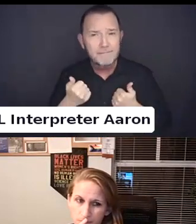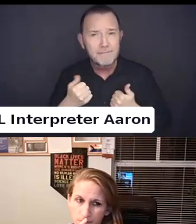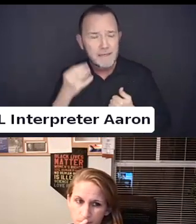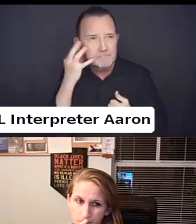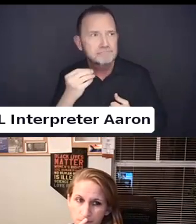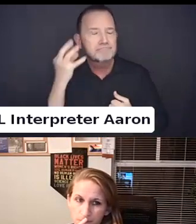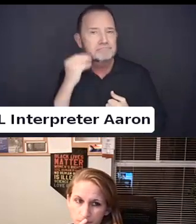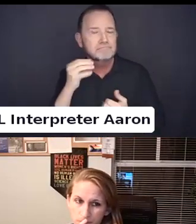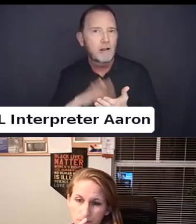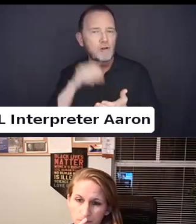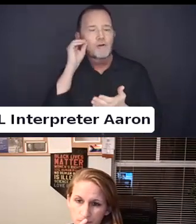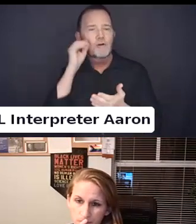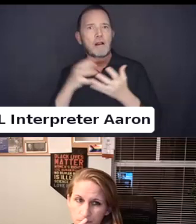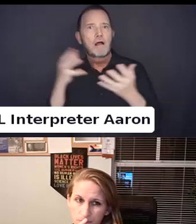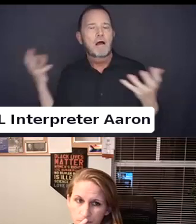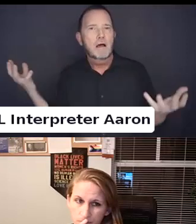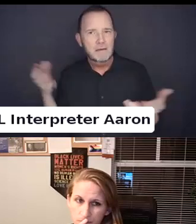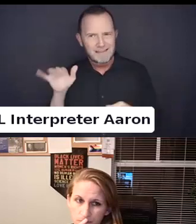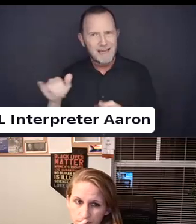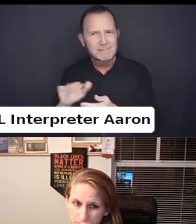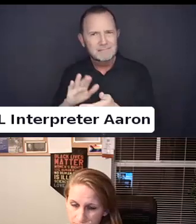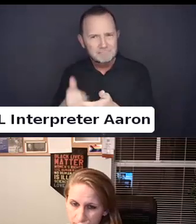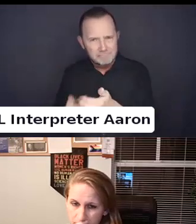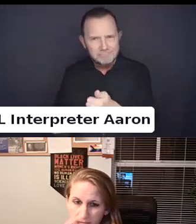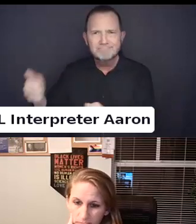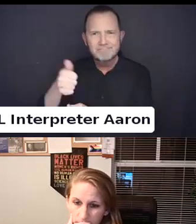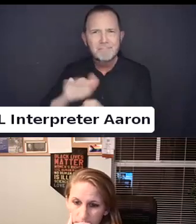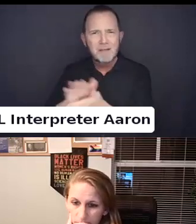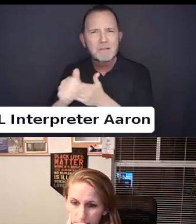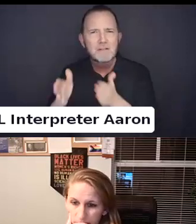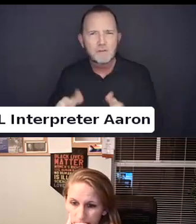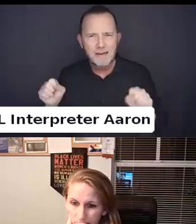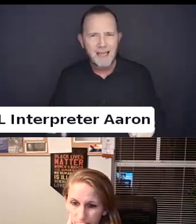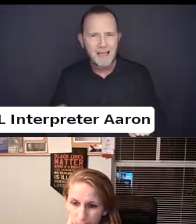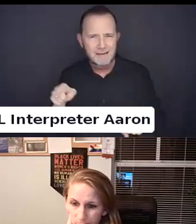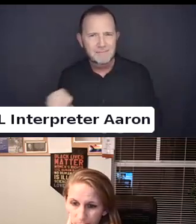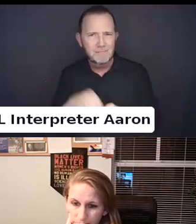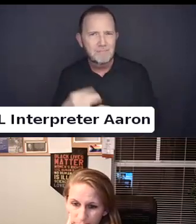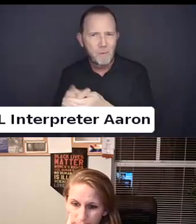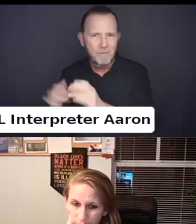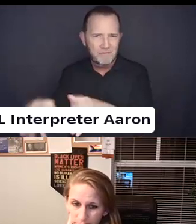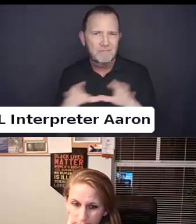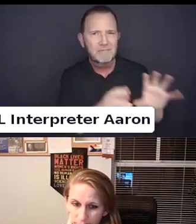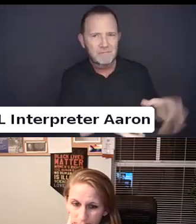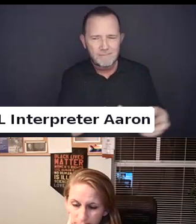They need to be bolstered by being given a platform to be able to try to help with some